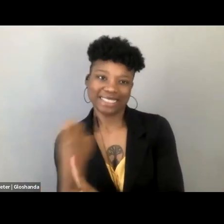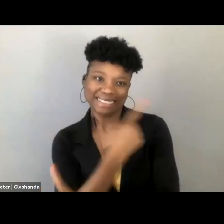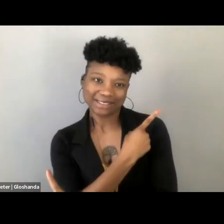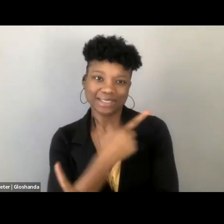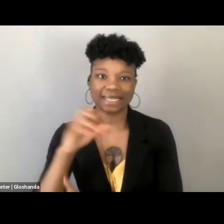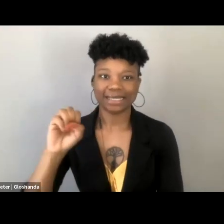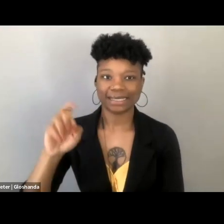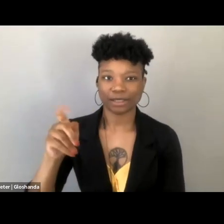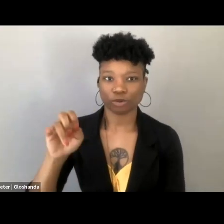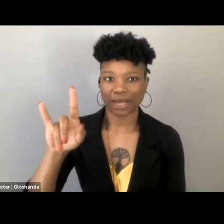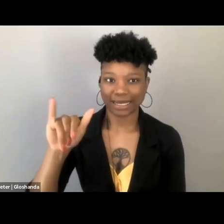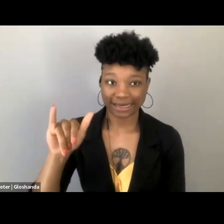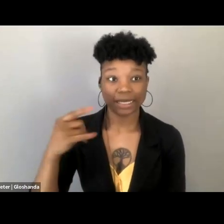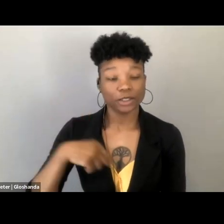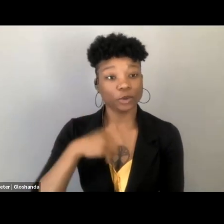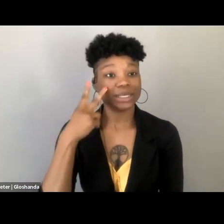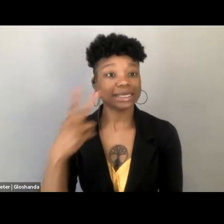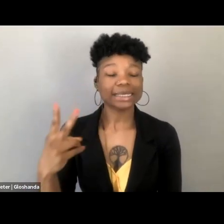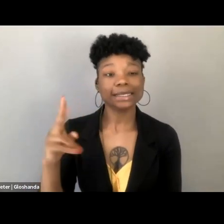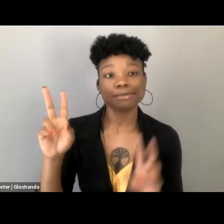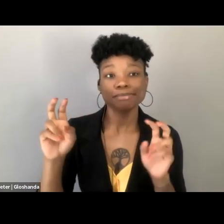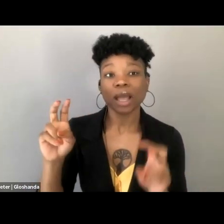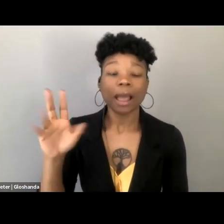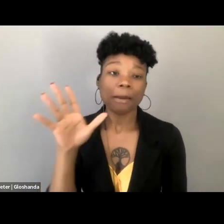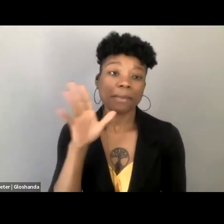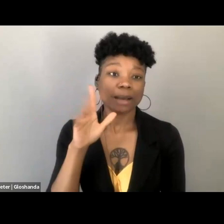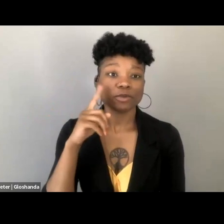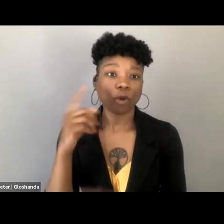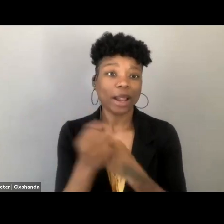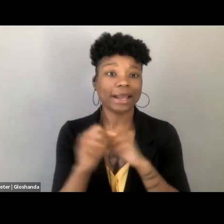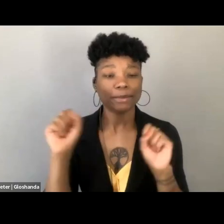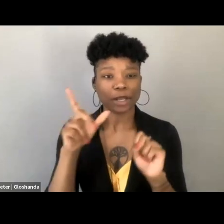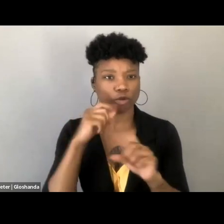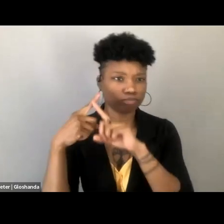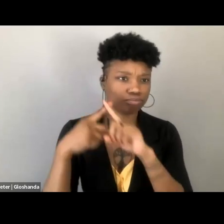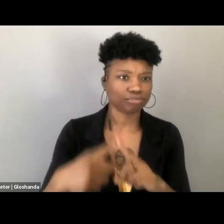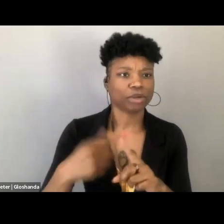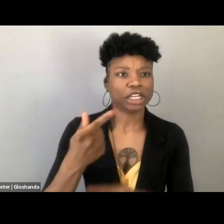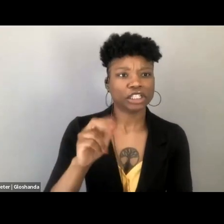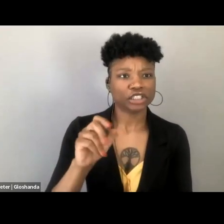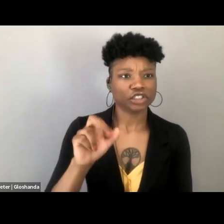So when you see Moms for Liberty going after gender queer, for instance, you know,